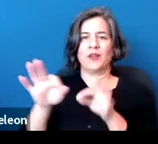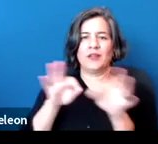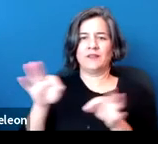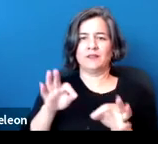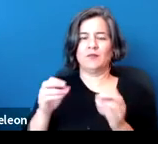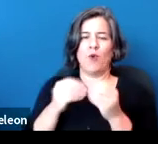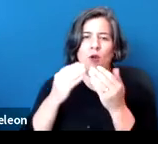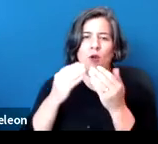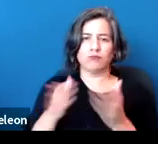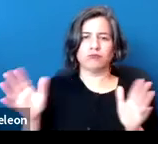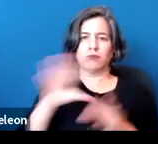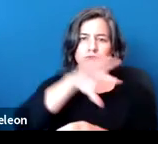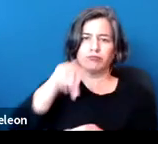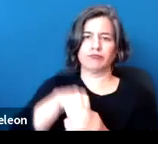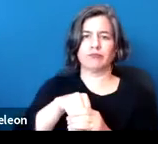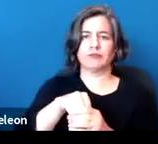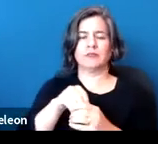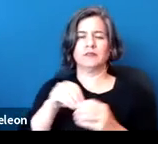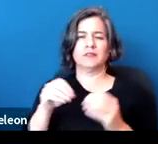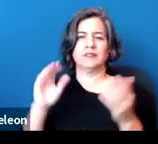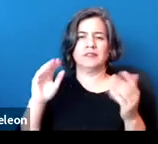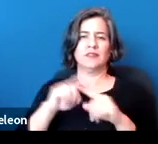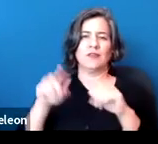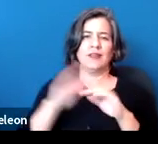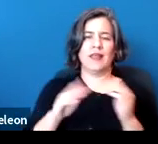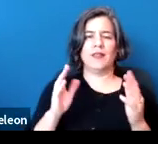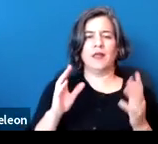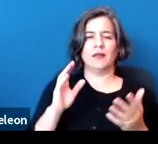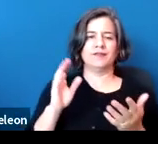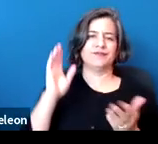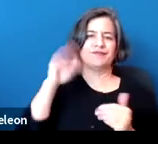rather than the waxing and waning interpretation attended to other laws.